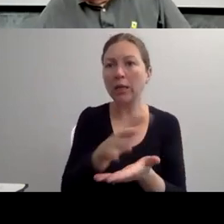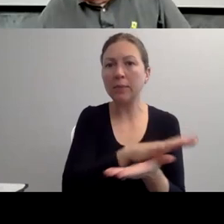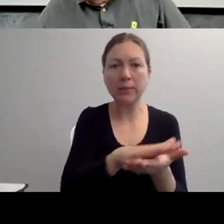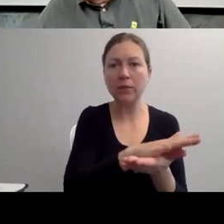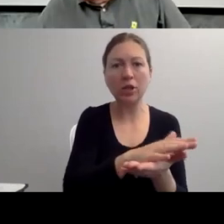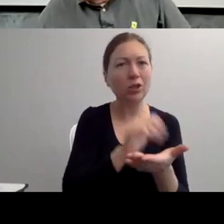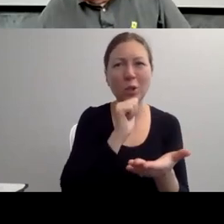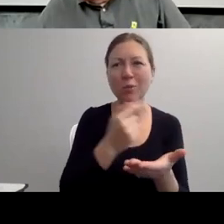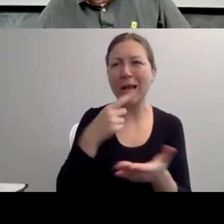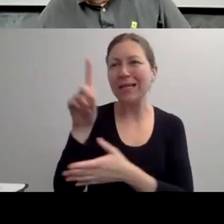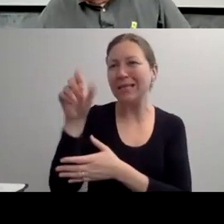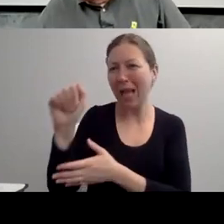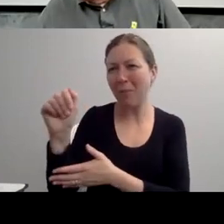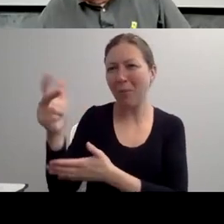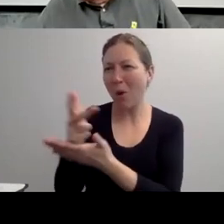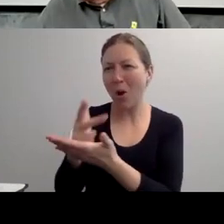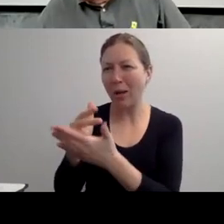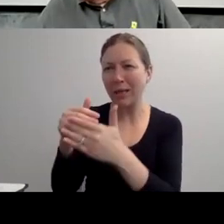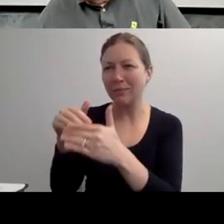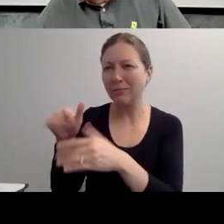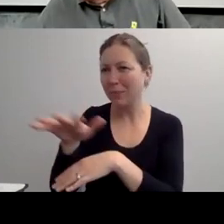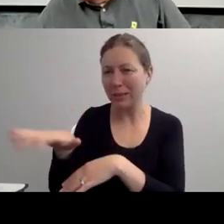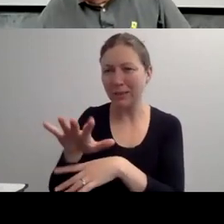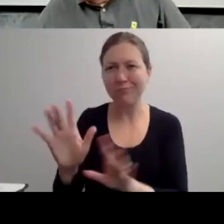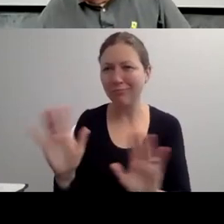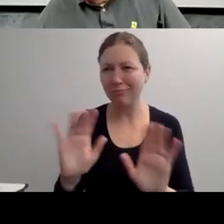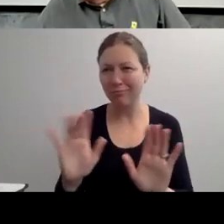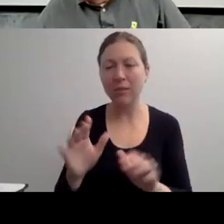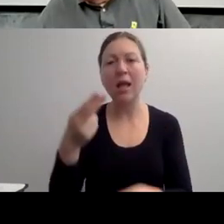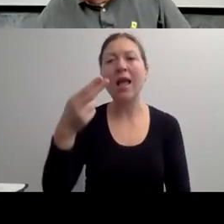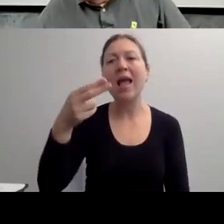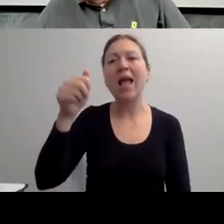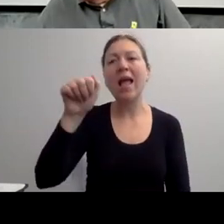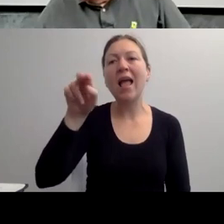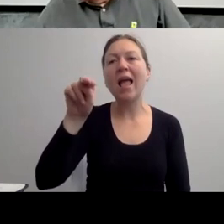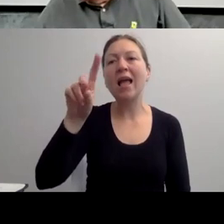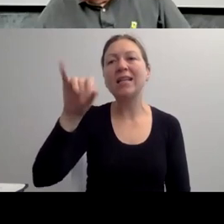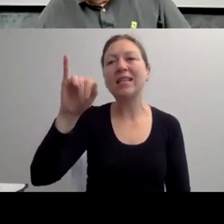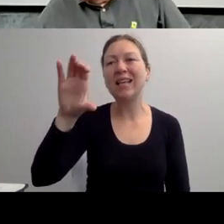AND THE REASON THIS IS IS BECAUSE THE CIVIL RIGHTS MOVEMENT IN THE UNITED STATES INSPIRED